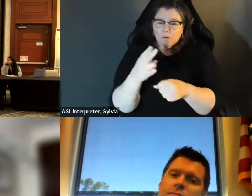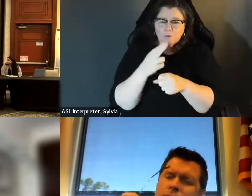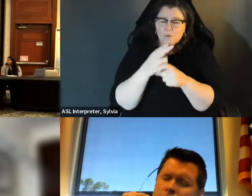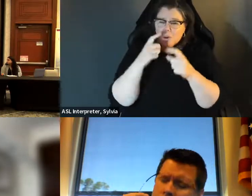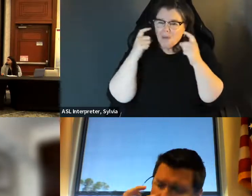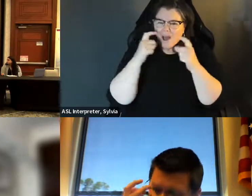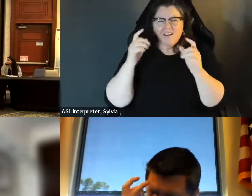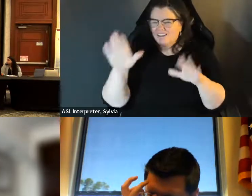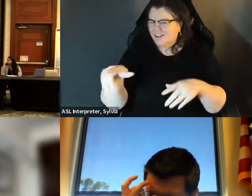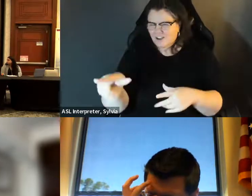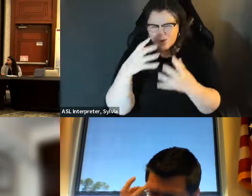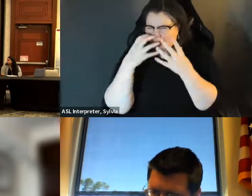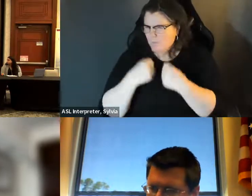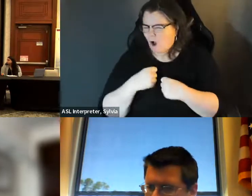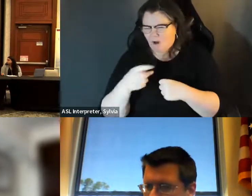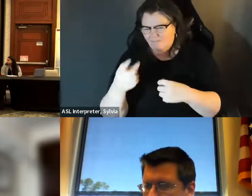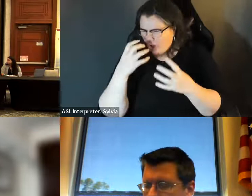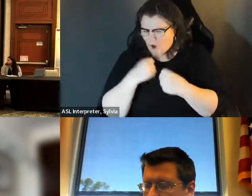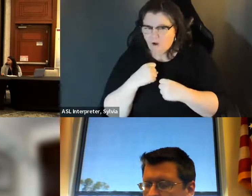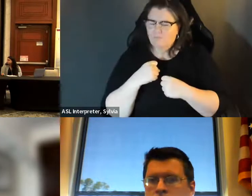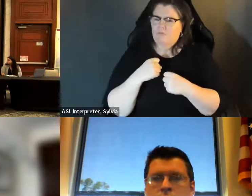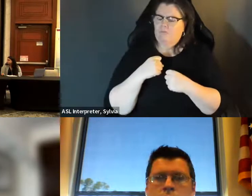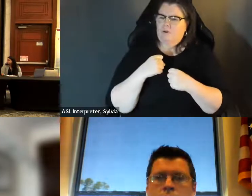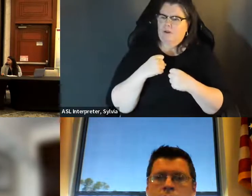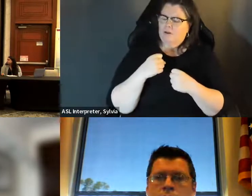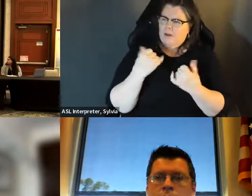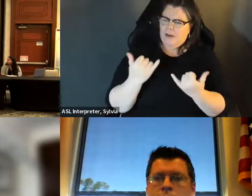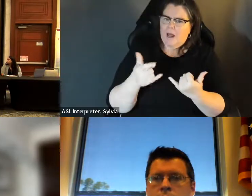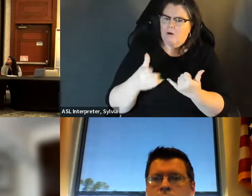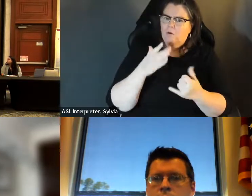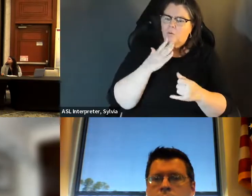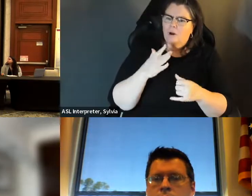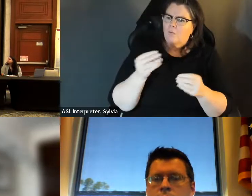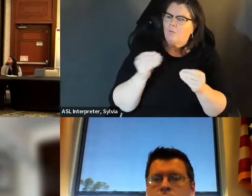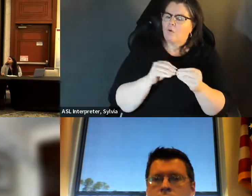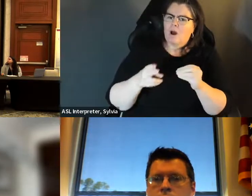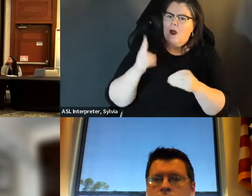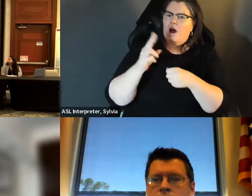You see, It in. The in the governor telling masked students at a and an event to take their masks off, regardless of whether or not it put them in greater risk or or loved ones with you know, compromised immune systems at greater risk so I I just want to sort of set the table for immune systems at greater ris. So I just want to sort of set